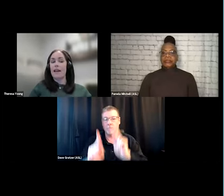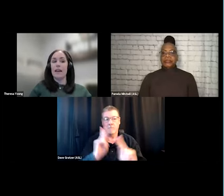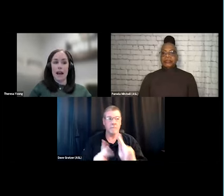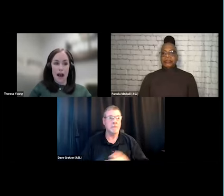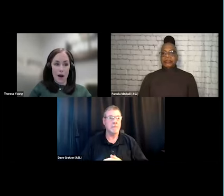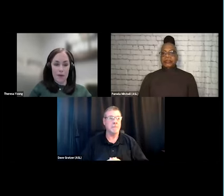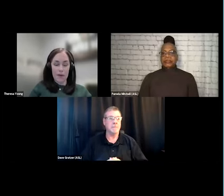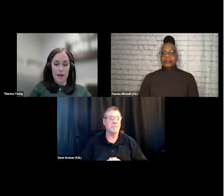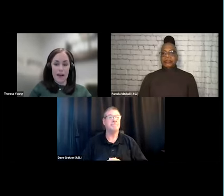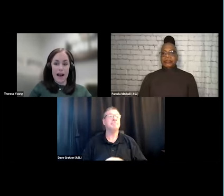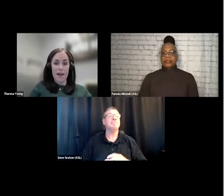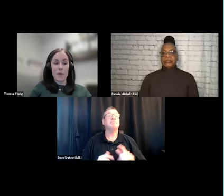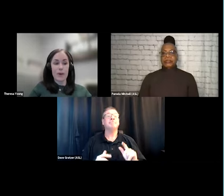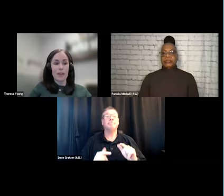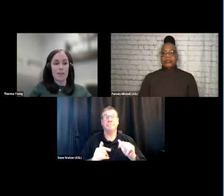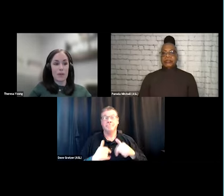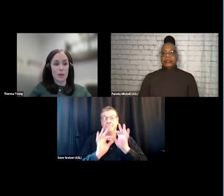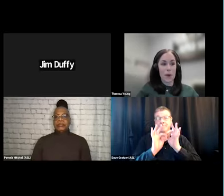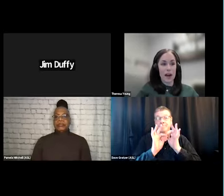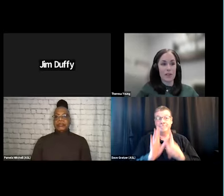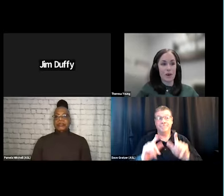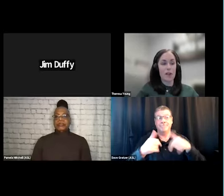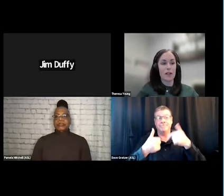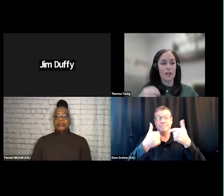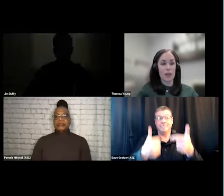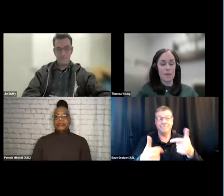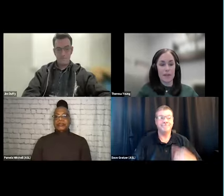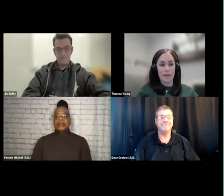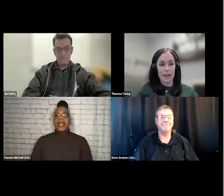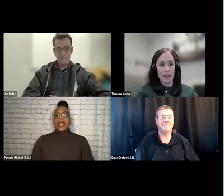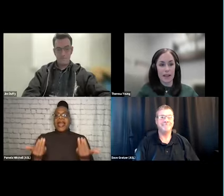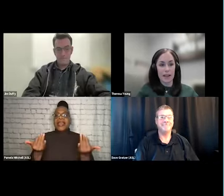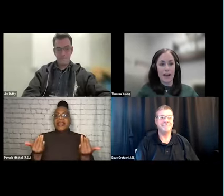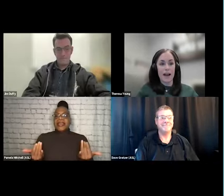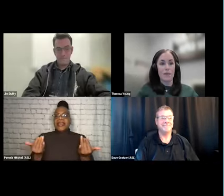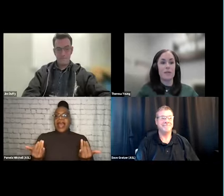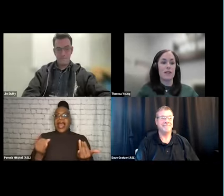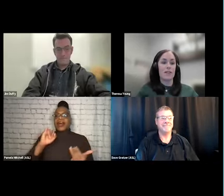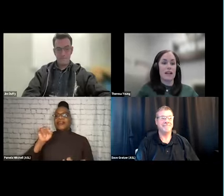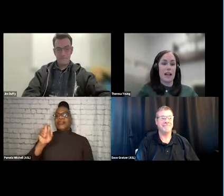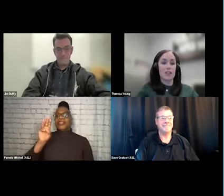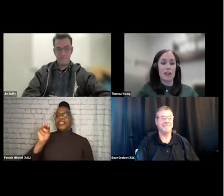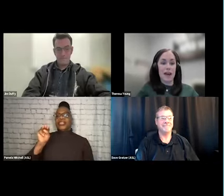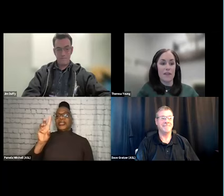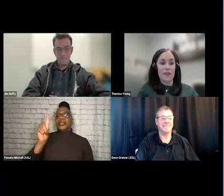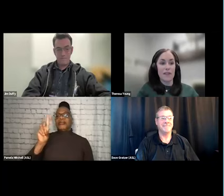And now I'm going to pass it over to Jim Duffy. Jim Duffy is a national advocate